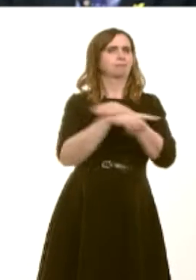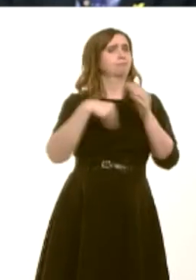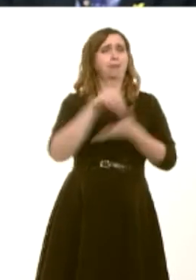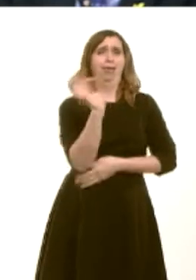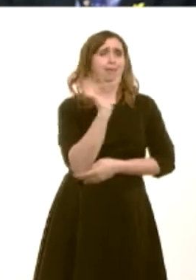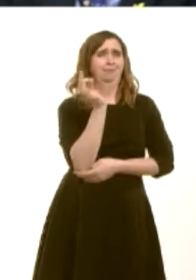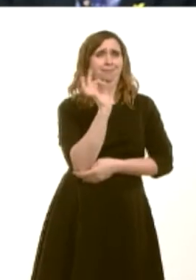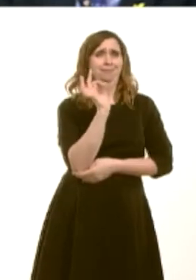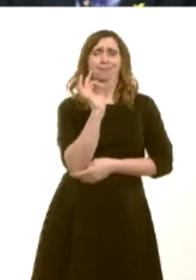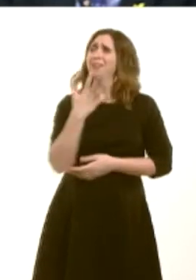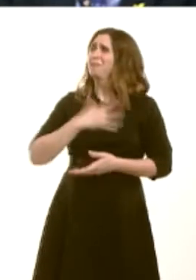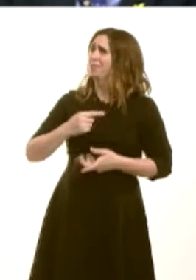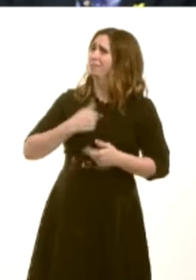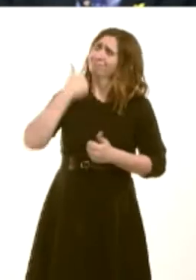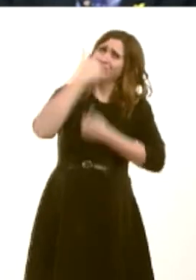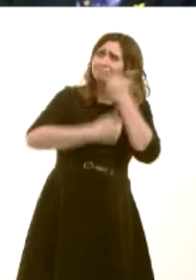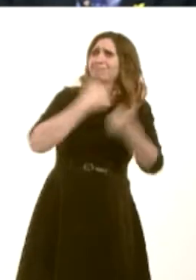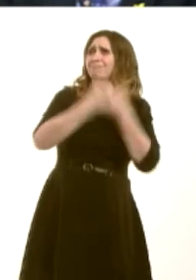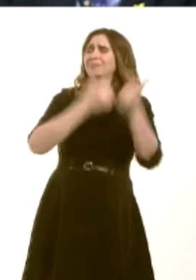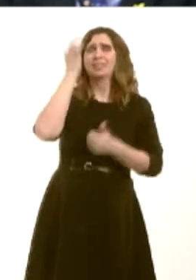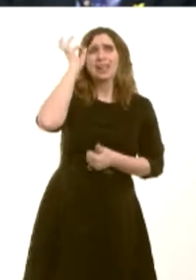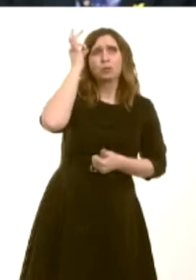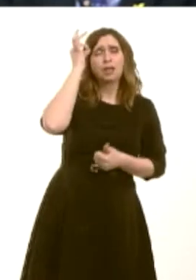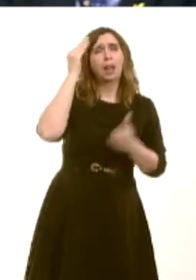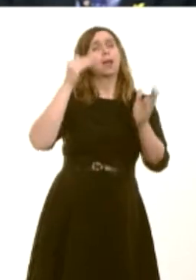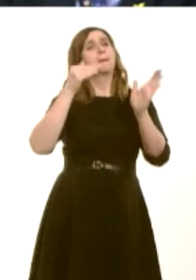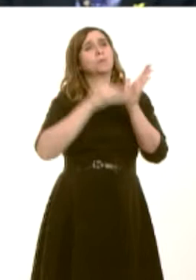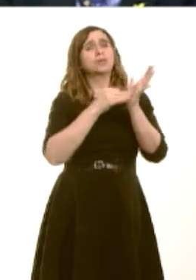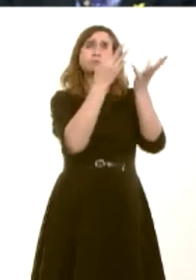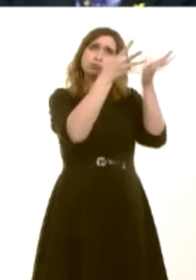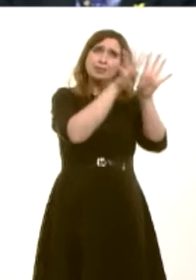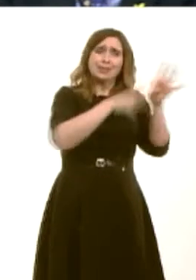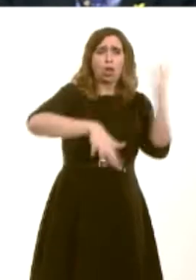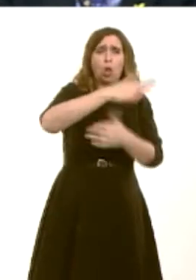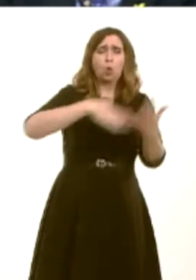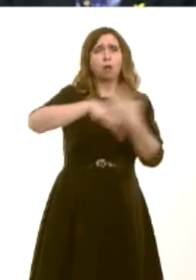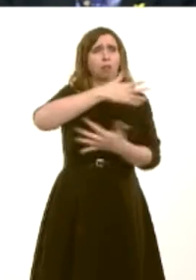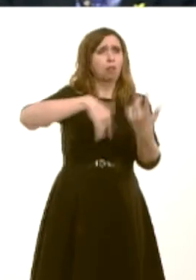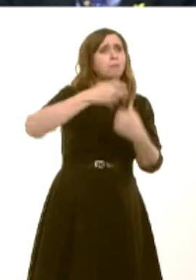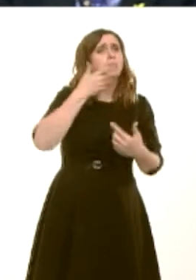congratulating the council, museum trustees and the local community for making this happen?